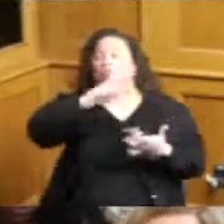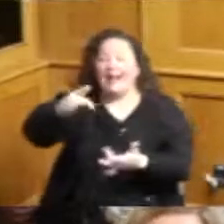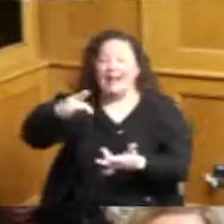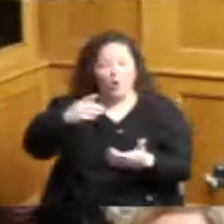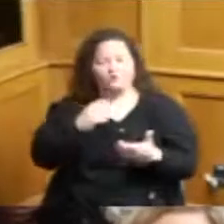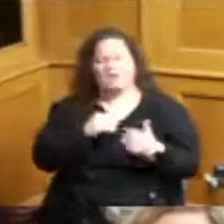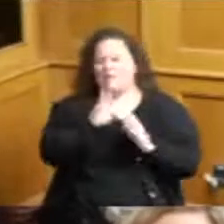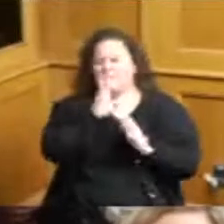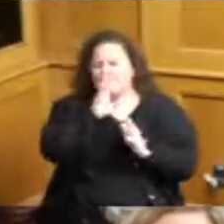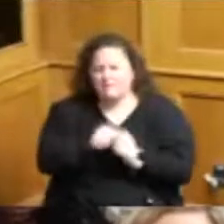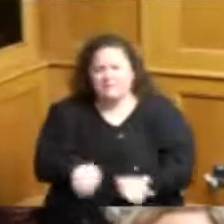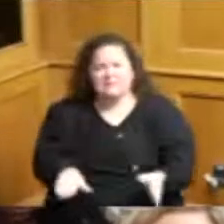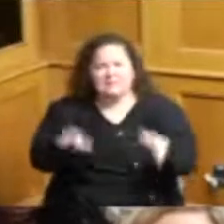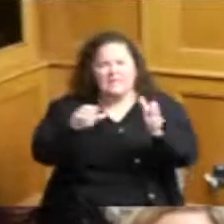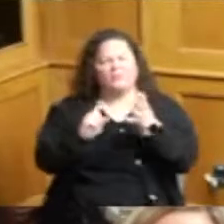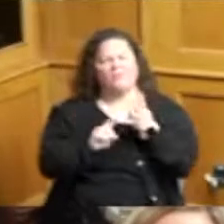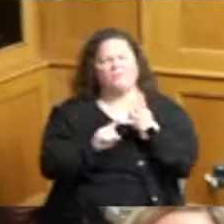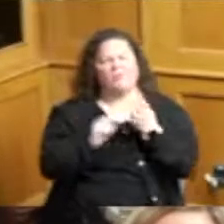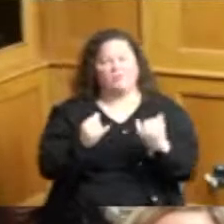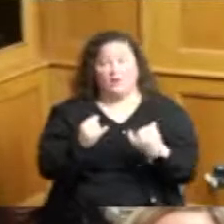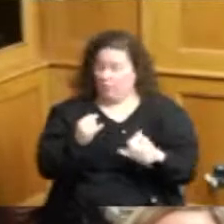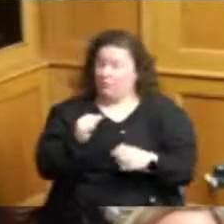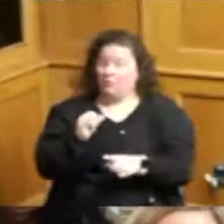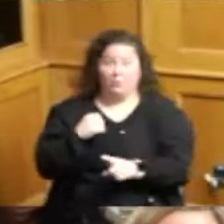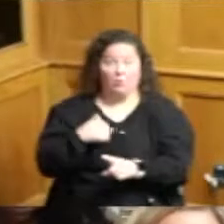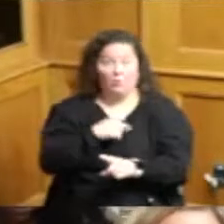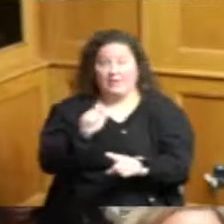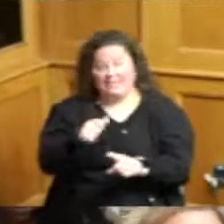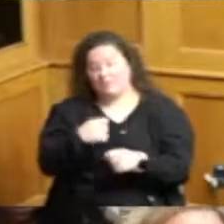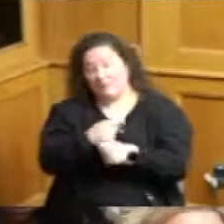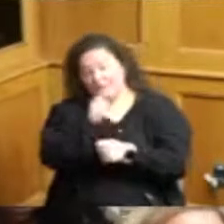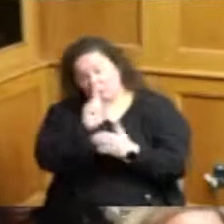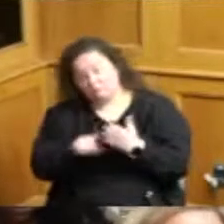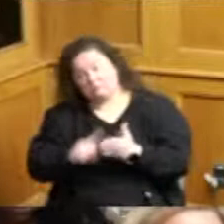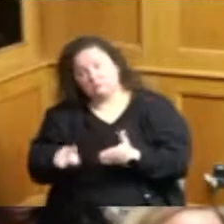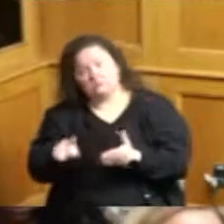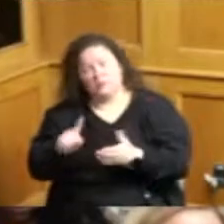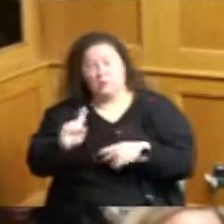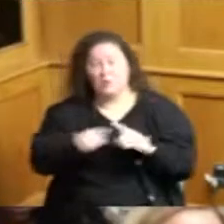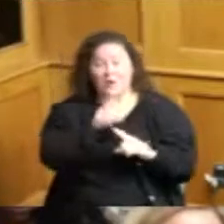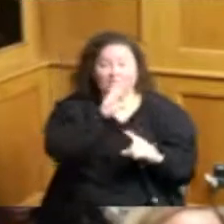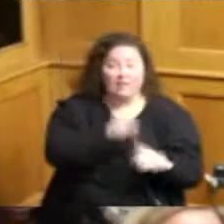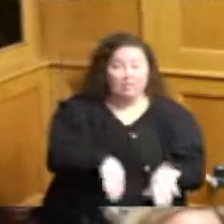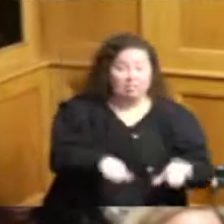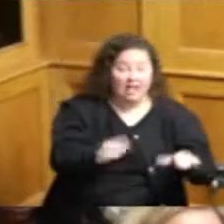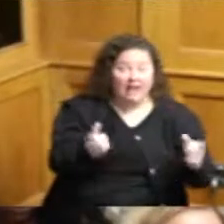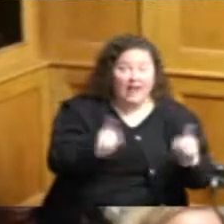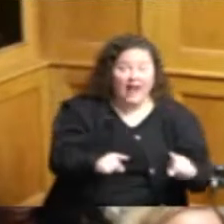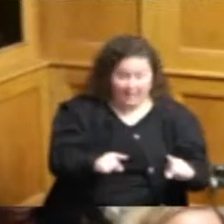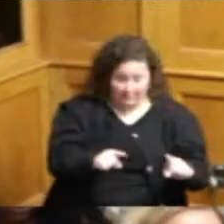make sure that we are out there when these happen when flood happens we make sure that our teams go